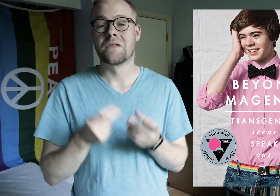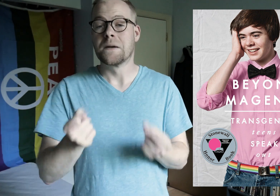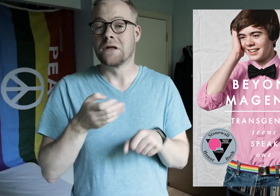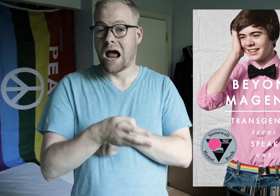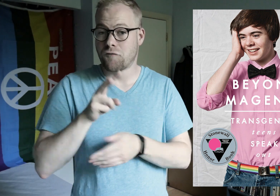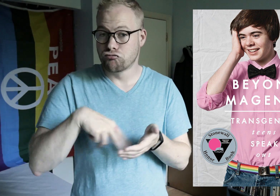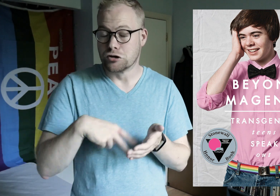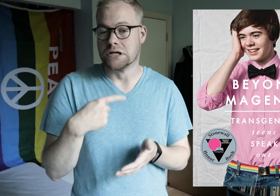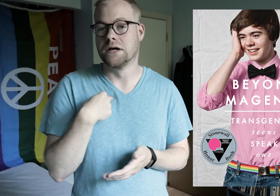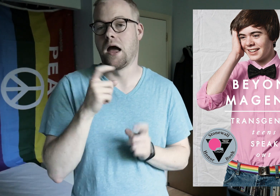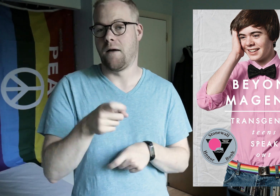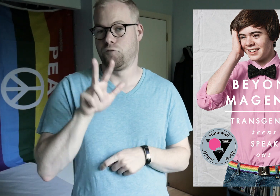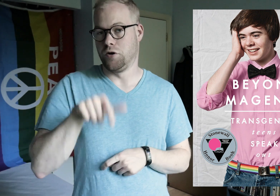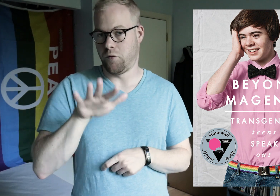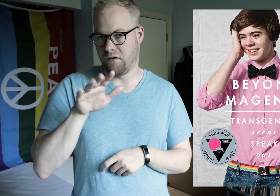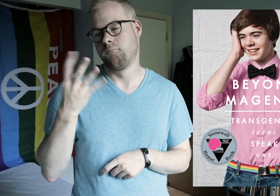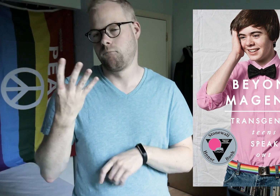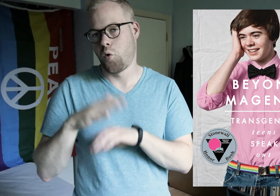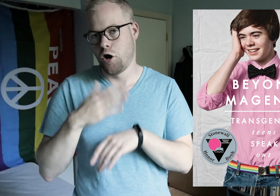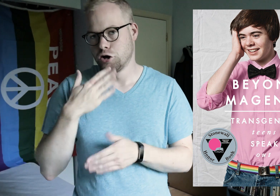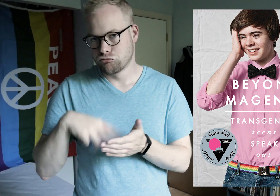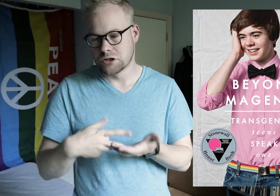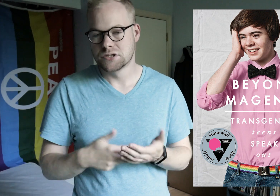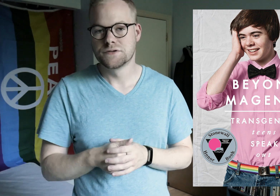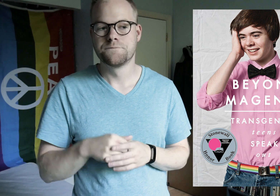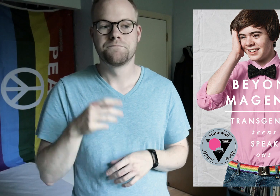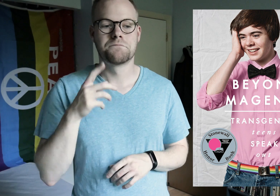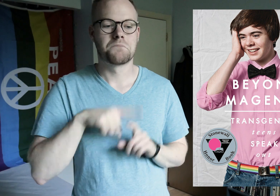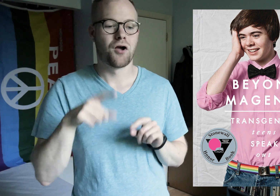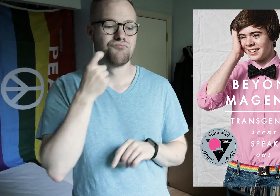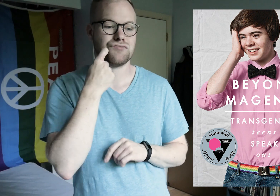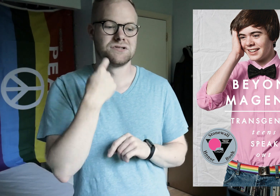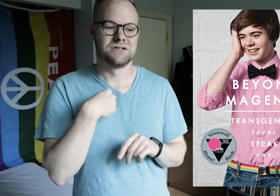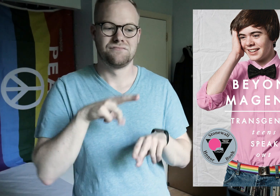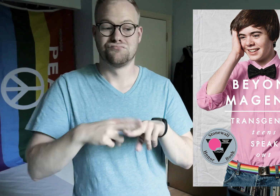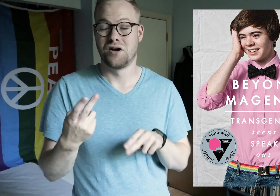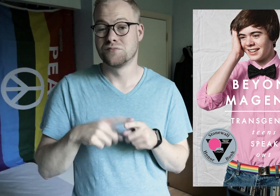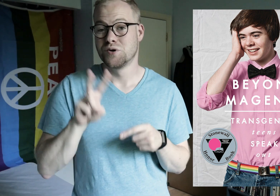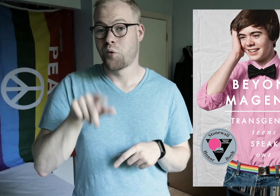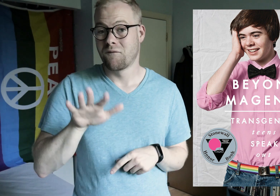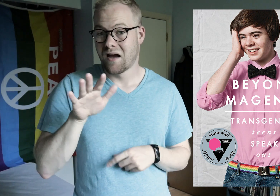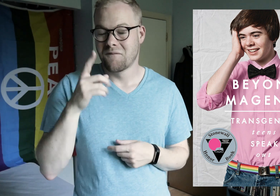Immediately after reading it, I gave it 3.5 (four on Goodreads), but more recently dropped it to 2.5